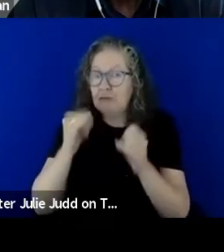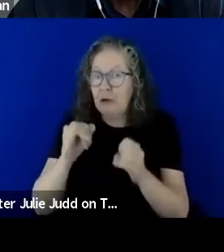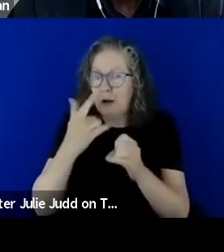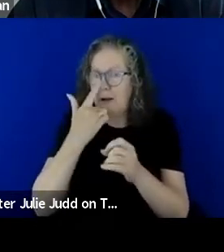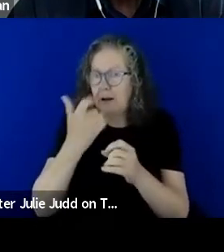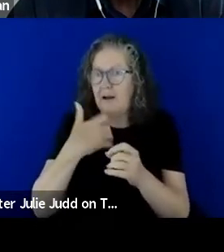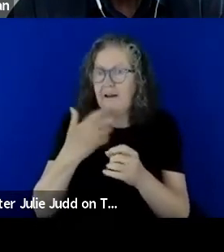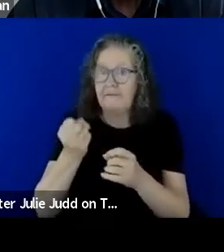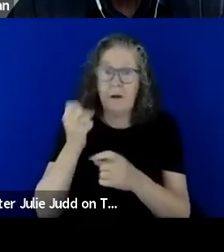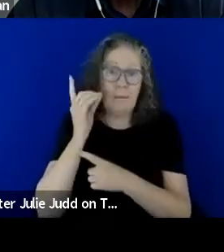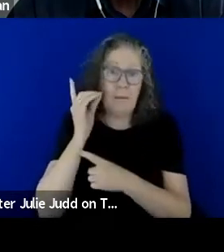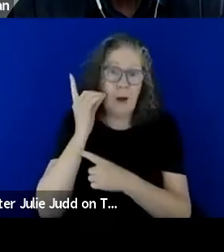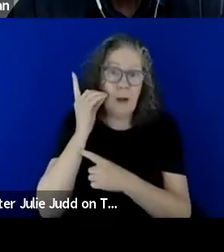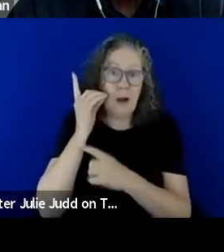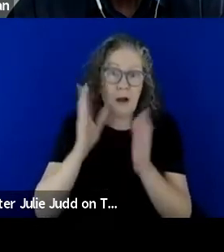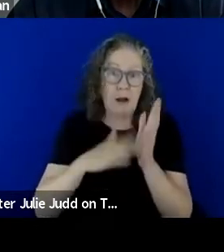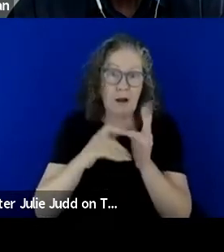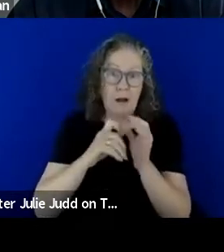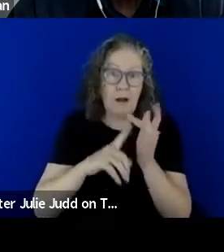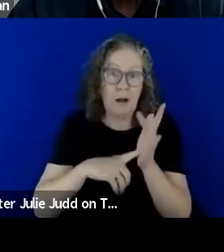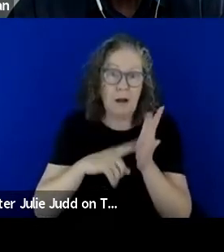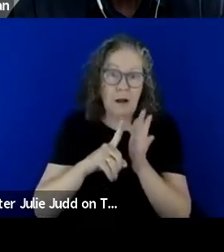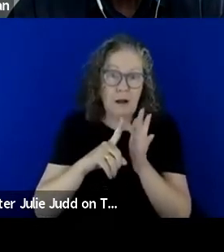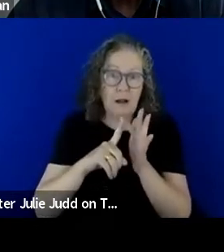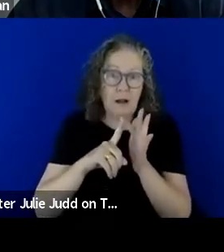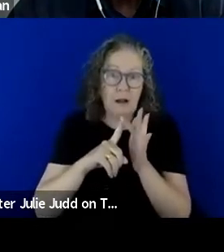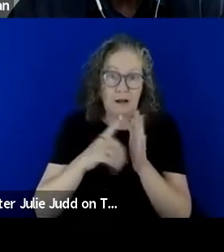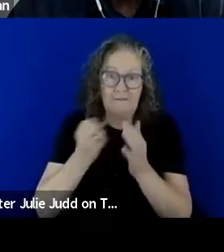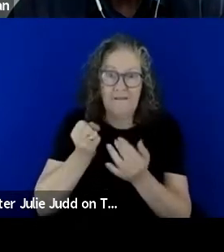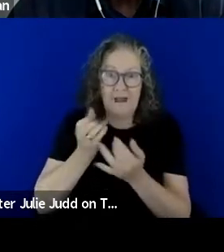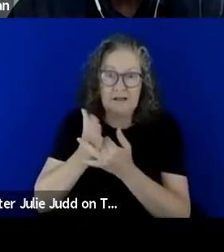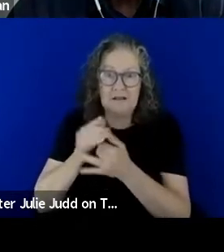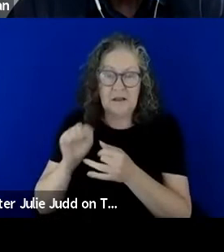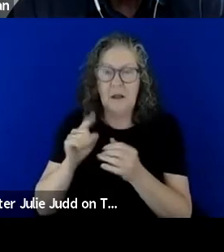me, you know, I mean there's some times where, you know, I've gone to bed, for example,